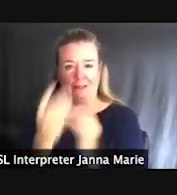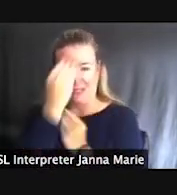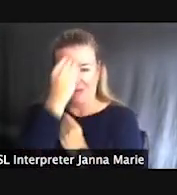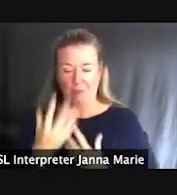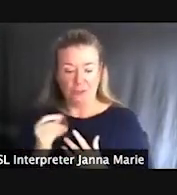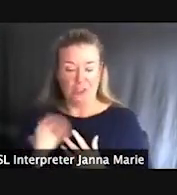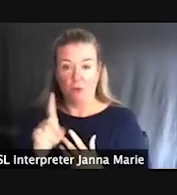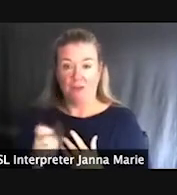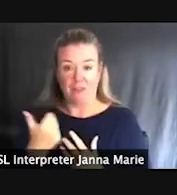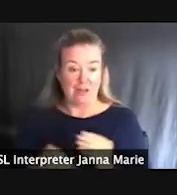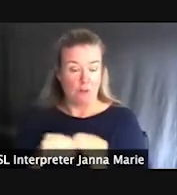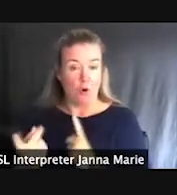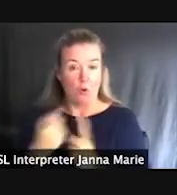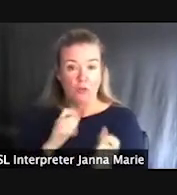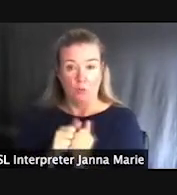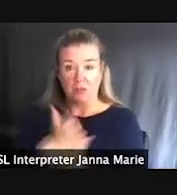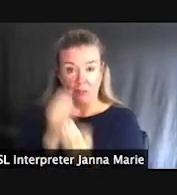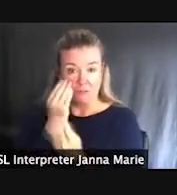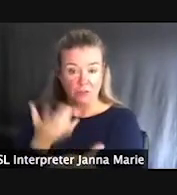questions about some of the information that we've provided here today.